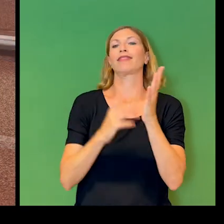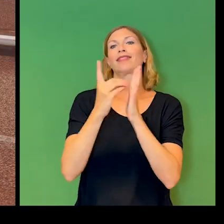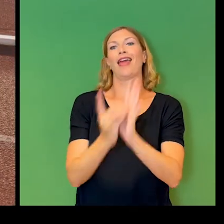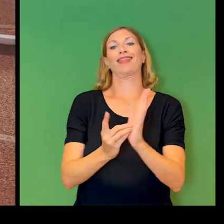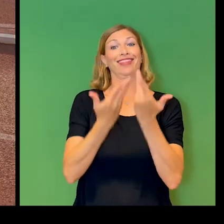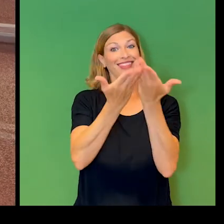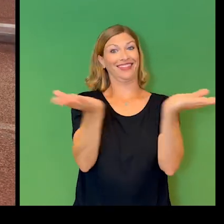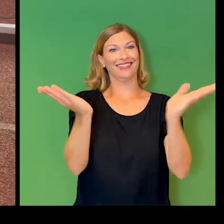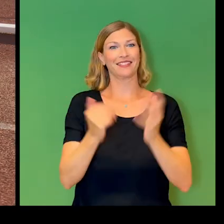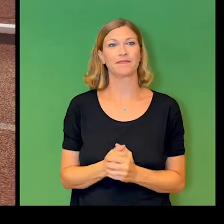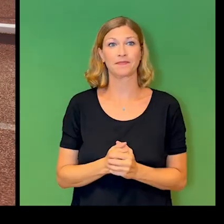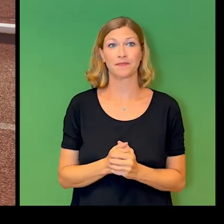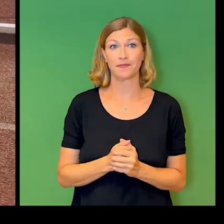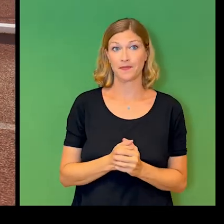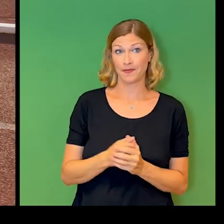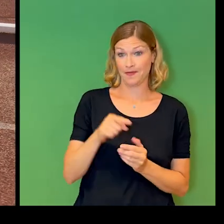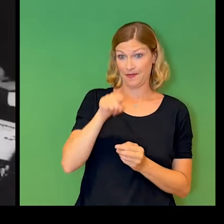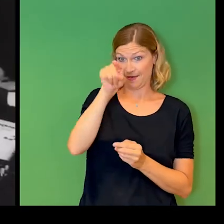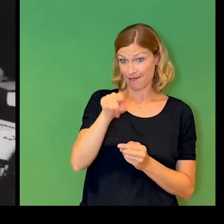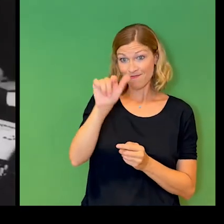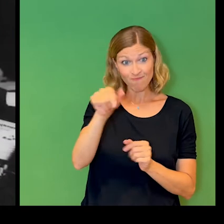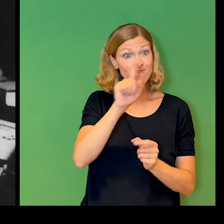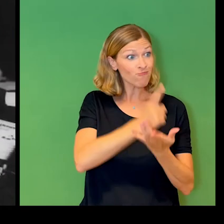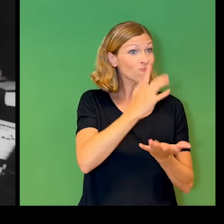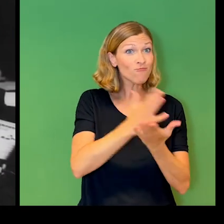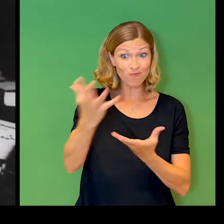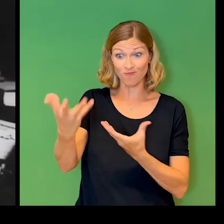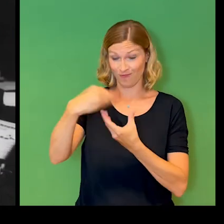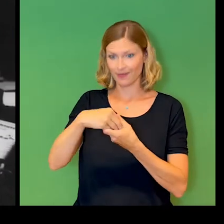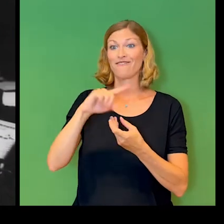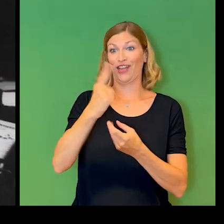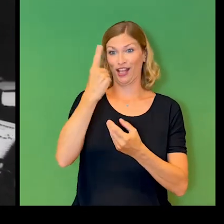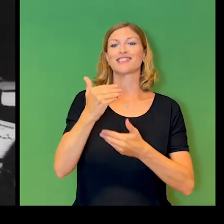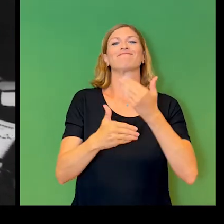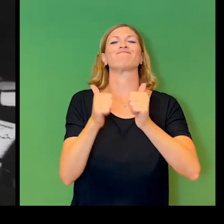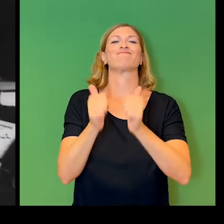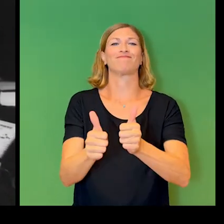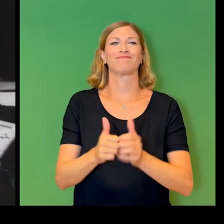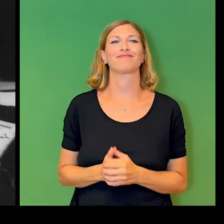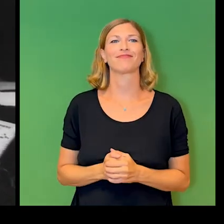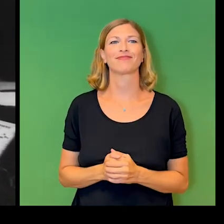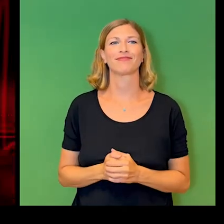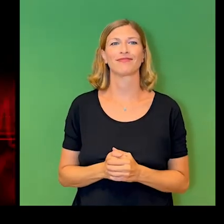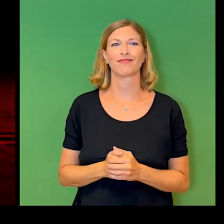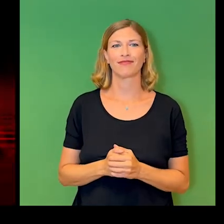Putting the outlier first pays off. Alexander Graham Bell wanted to find a solution for his hearing impaired mother.